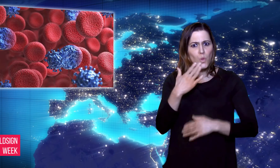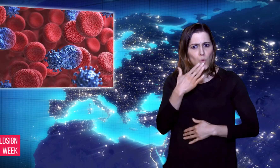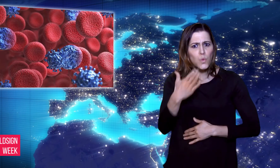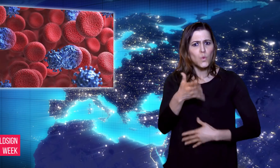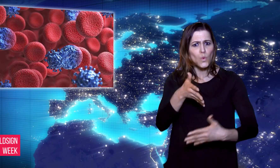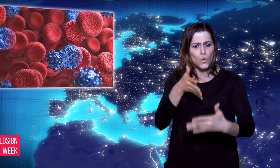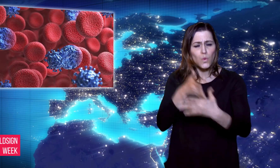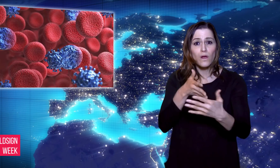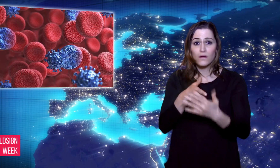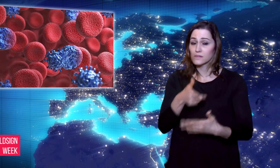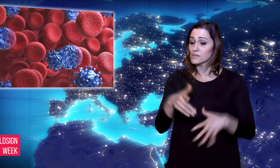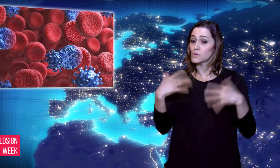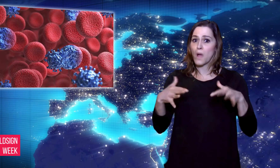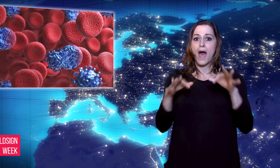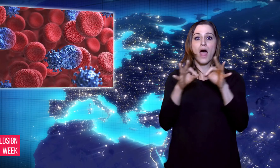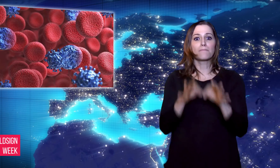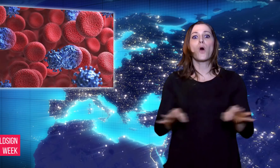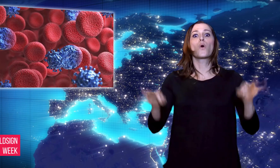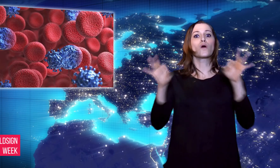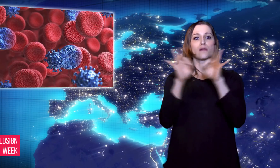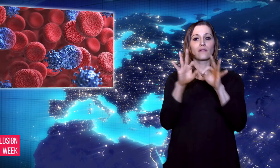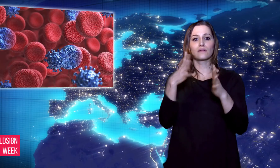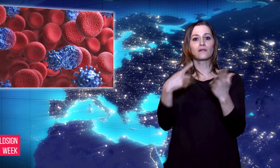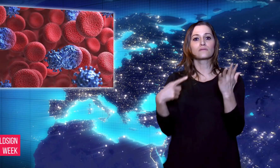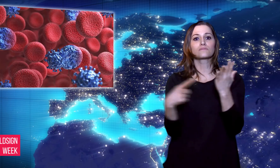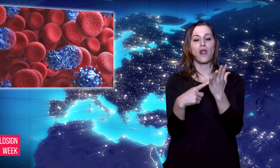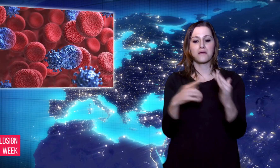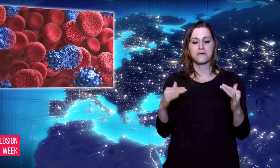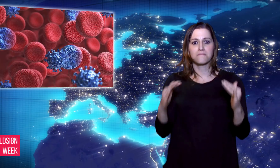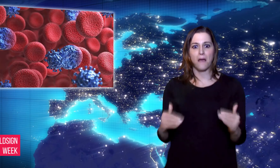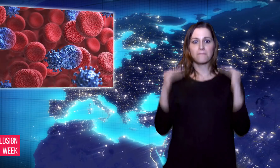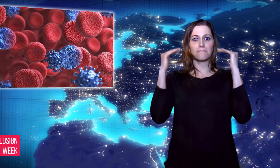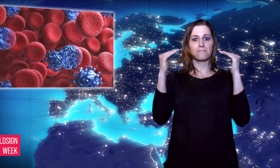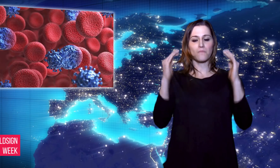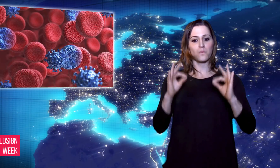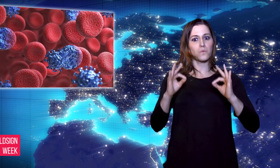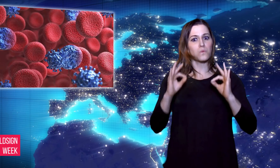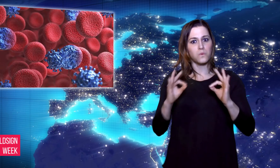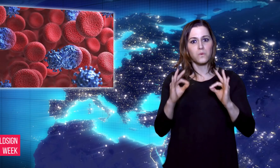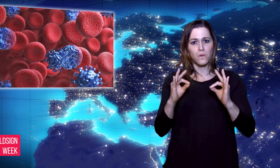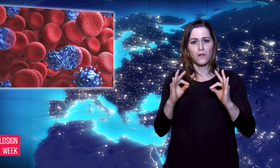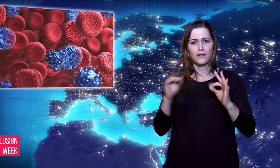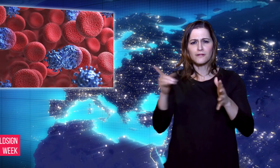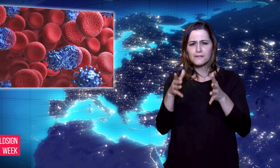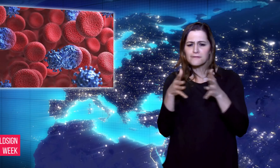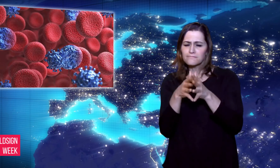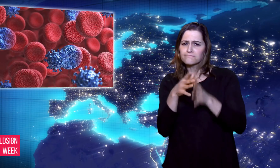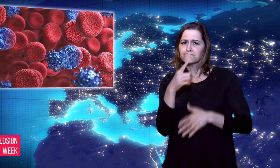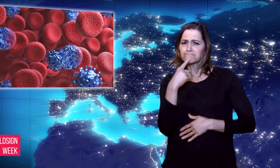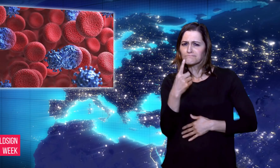ovarian cancers at an early